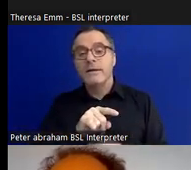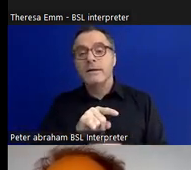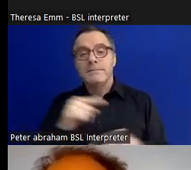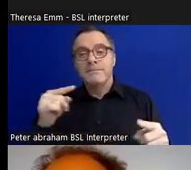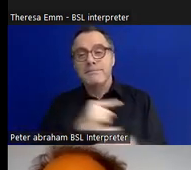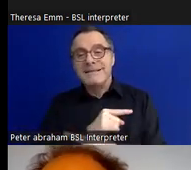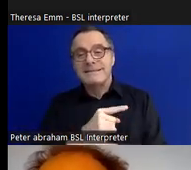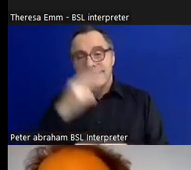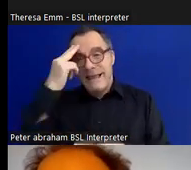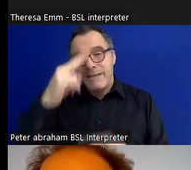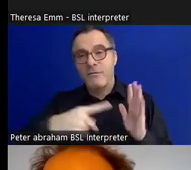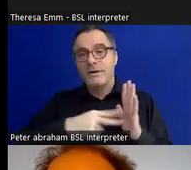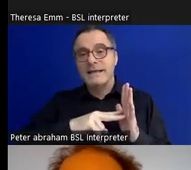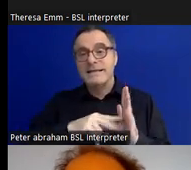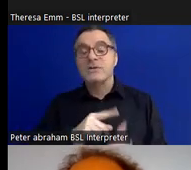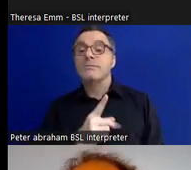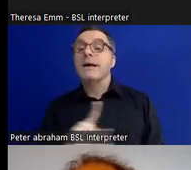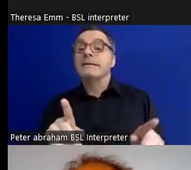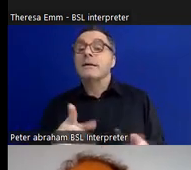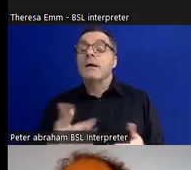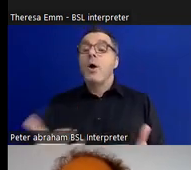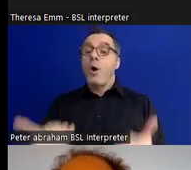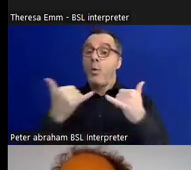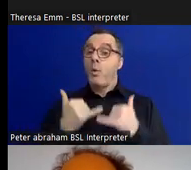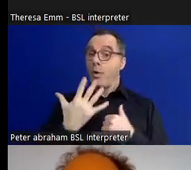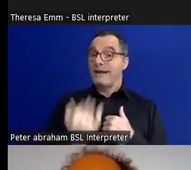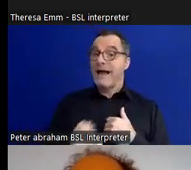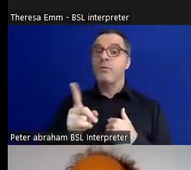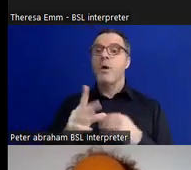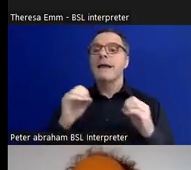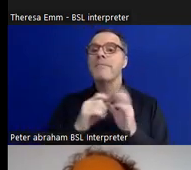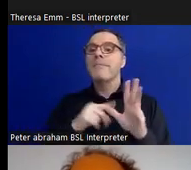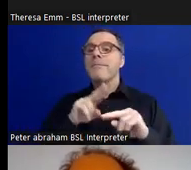at the other end - which you can hardly see squirreled away there - which is given to them for